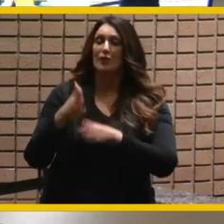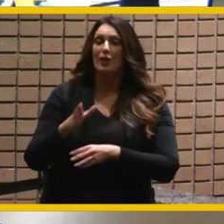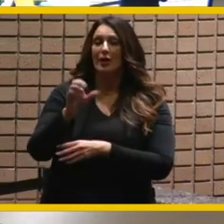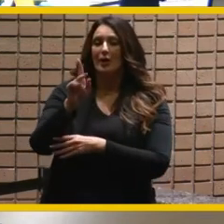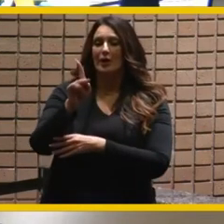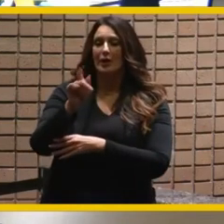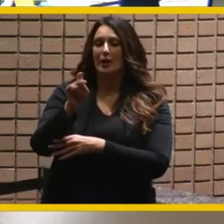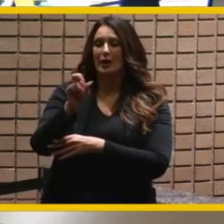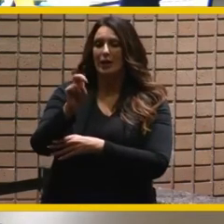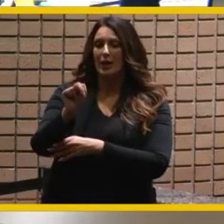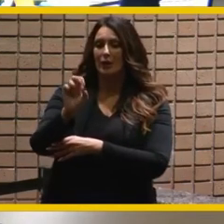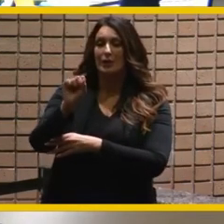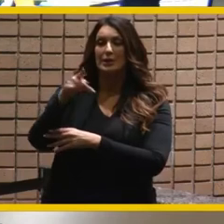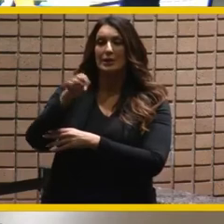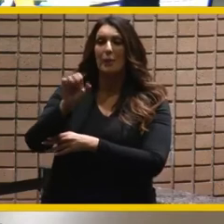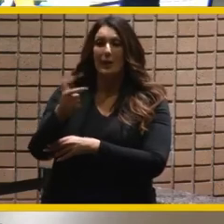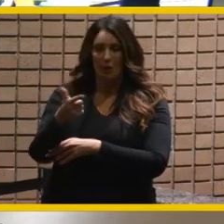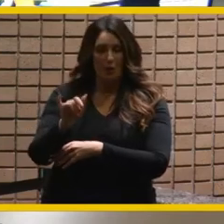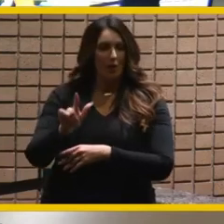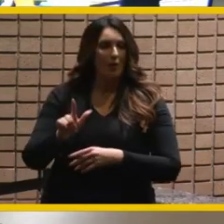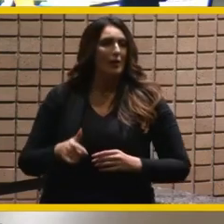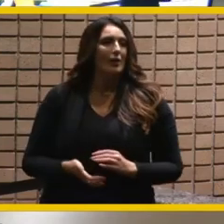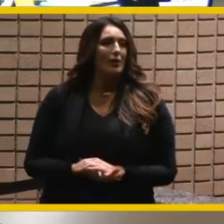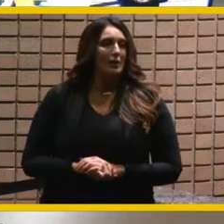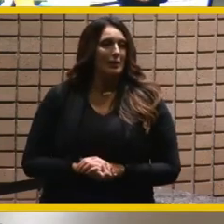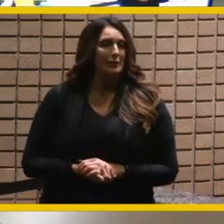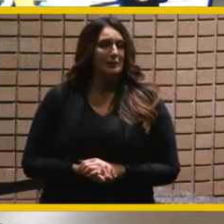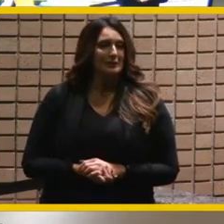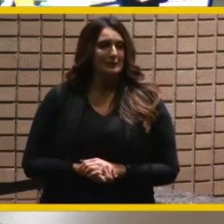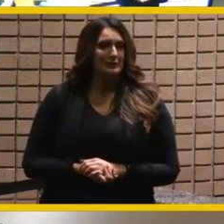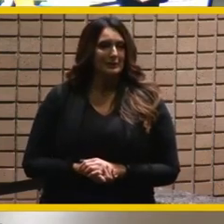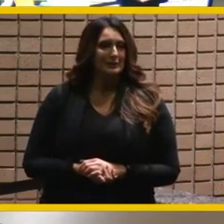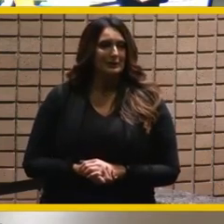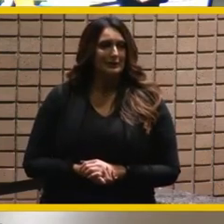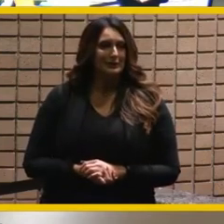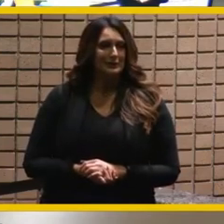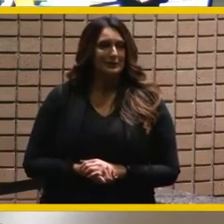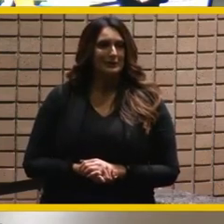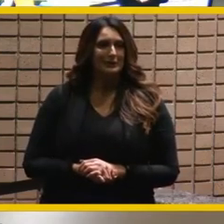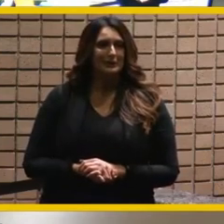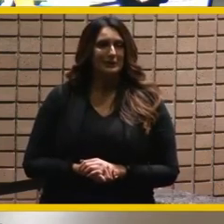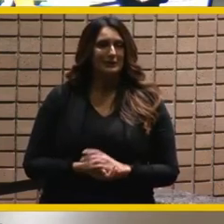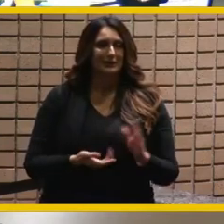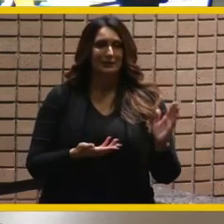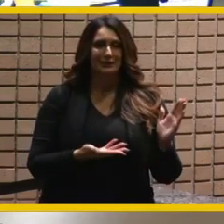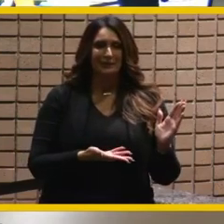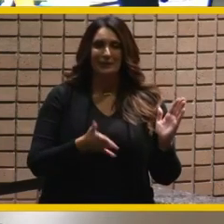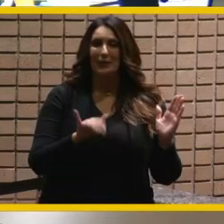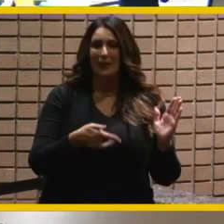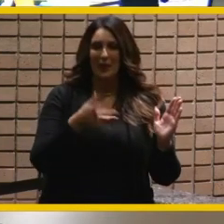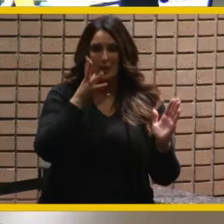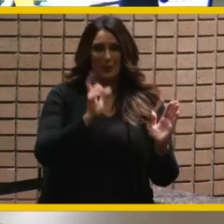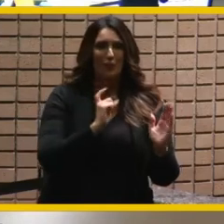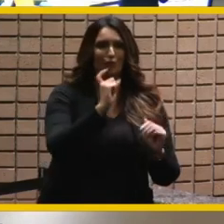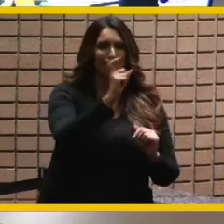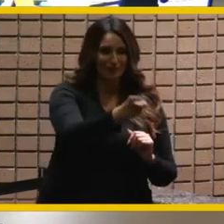so we'll see that real quick so that will go to you afterward obviously and you get